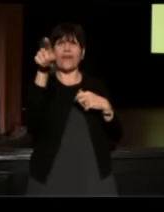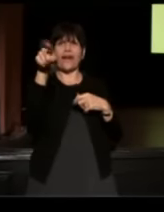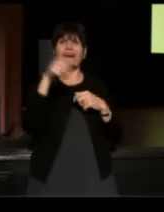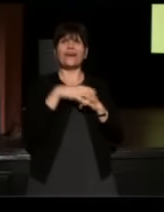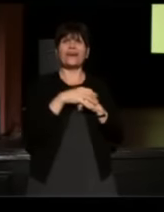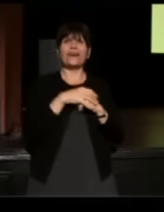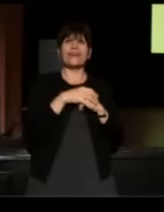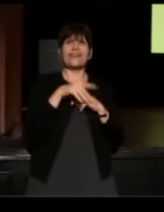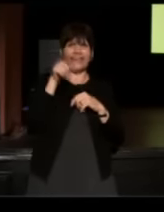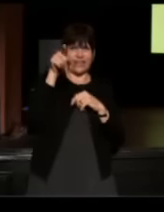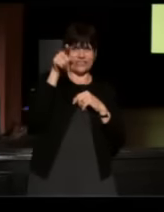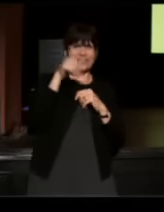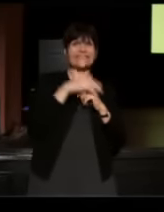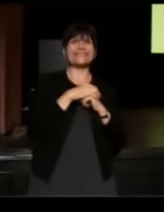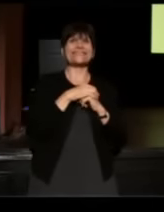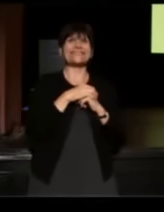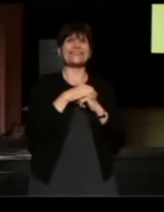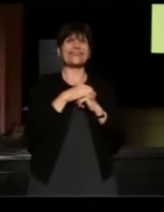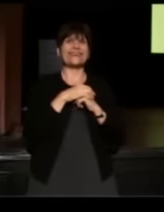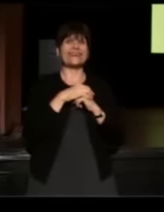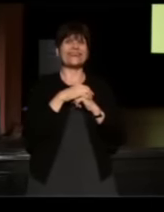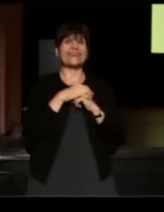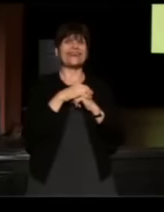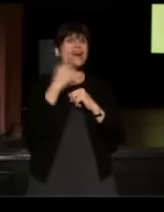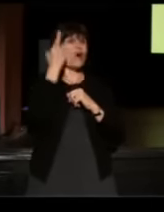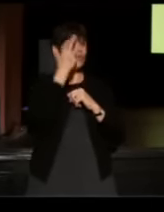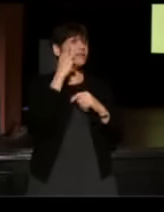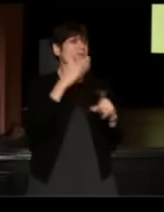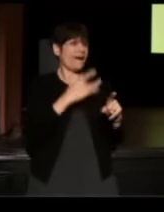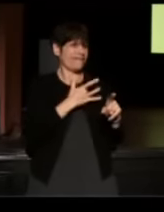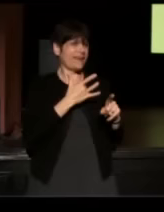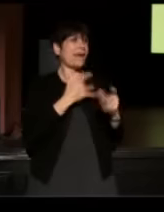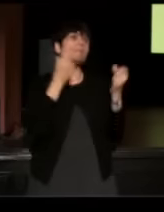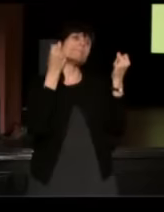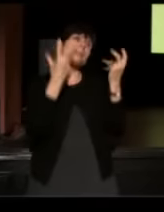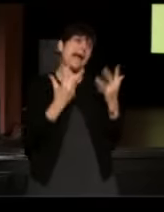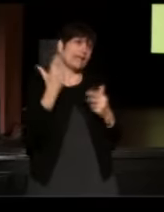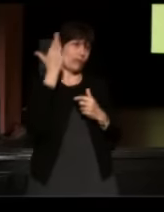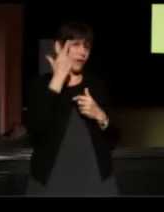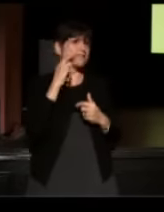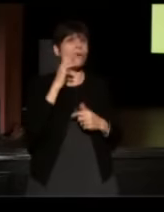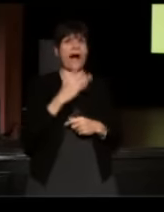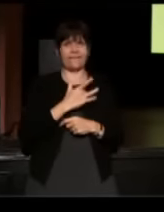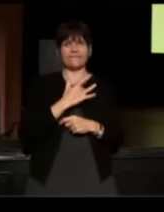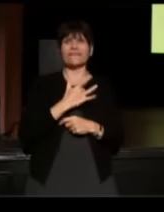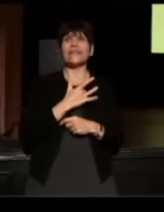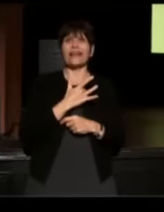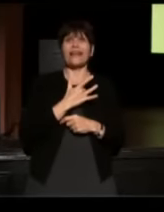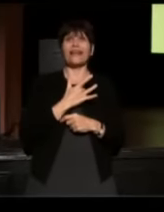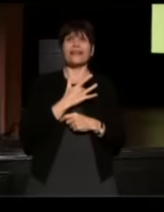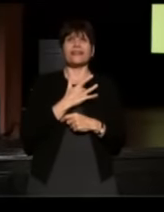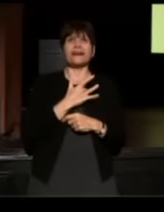There she is, so this is another reason I feel such a brotherhood and sisterhood